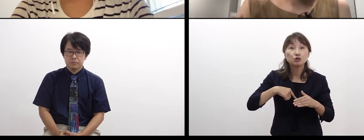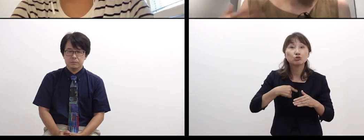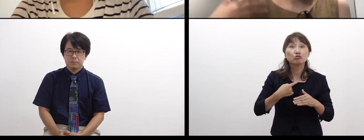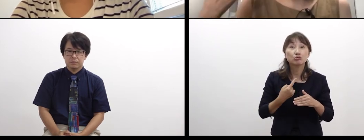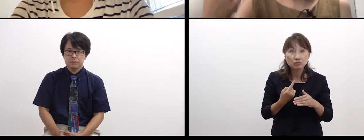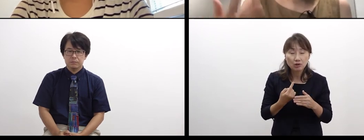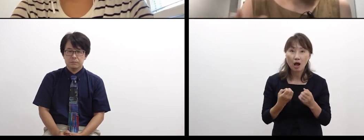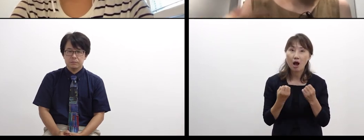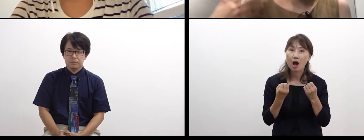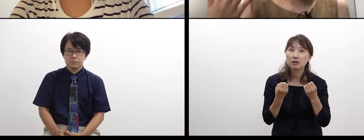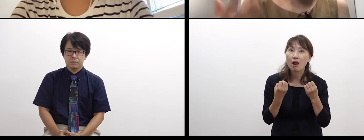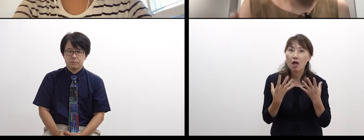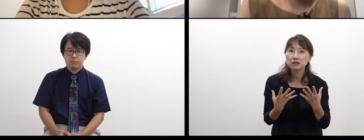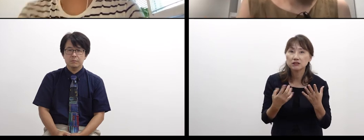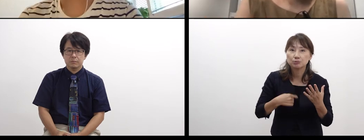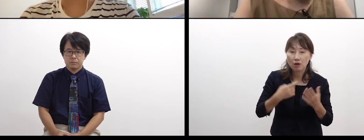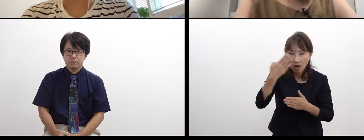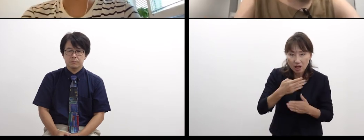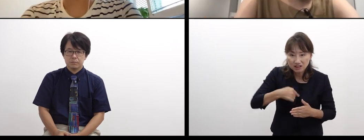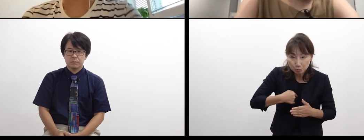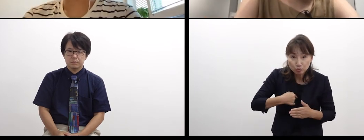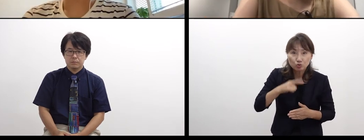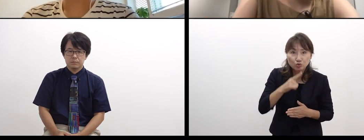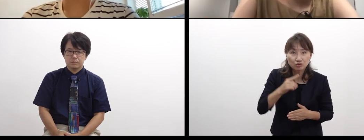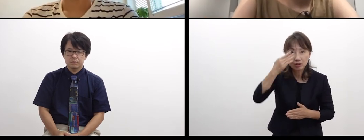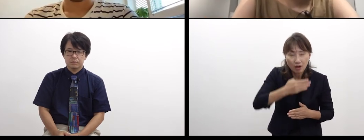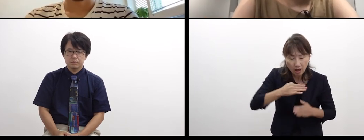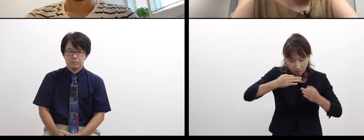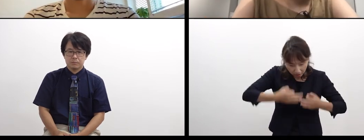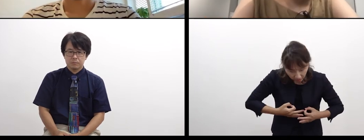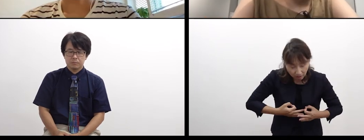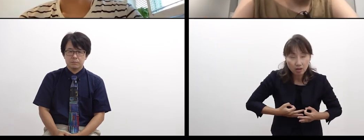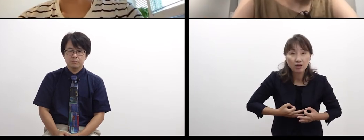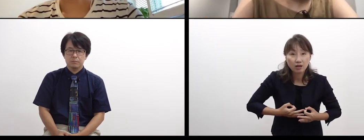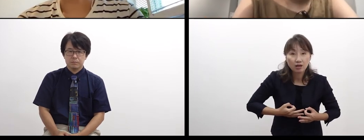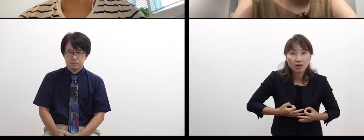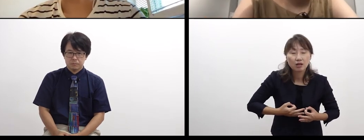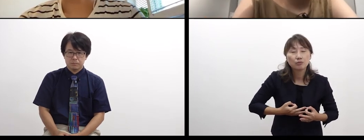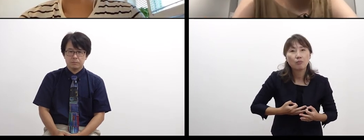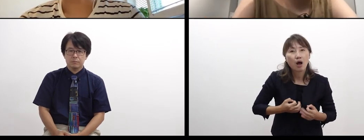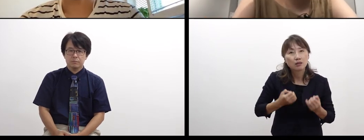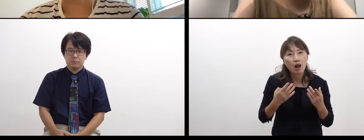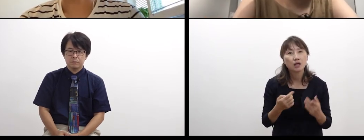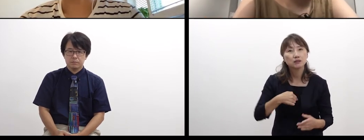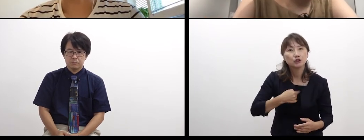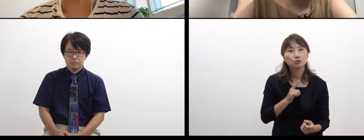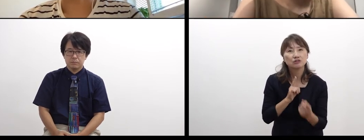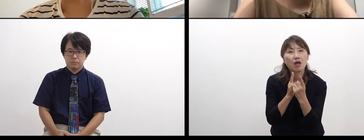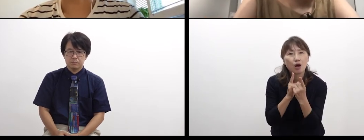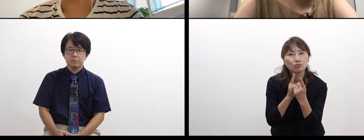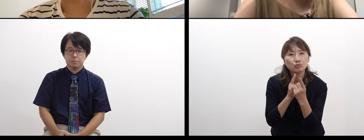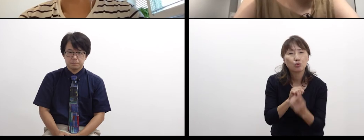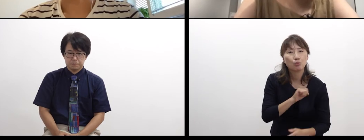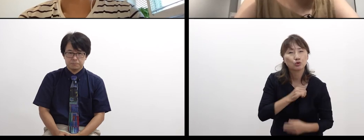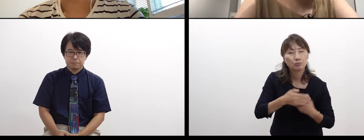or you can meet new yourself.